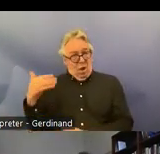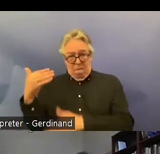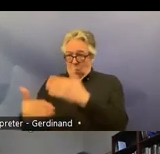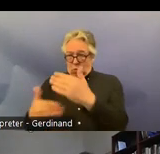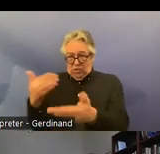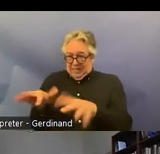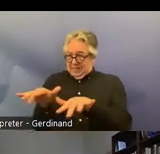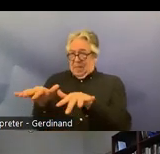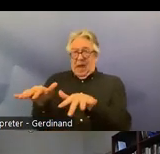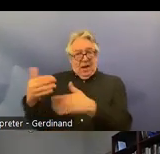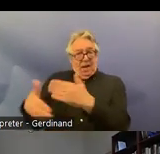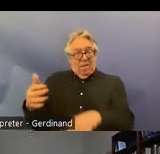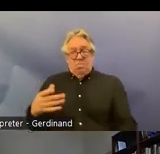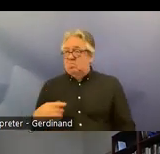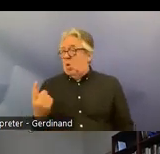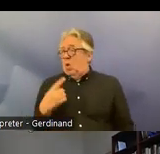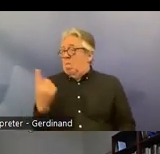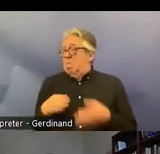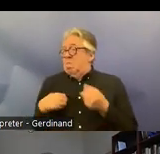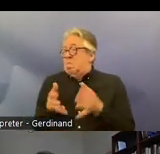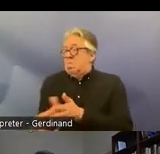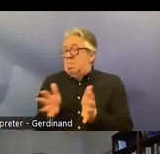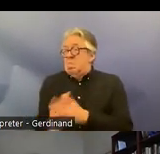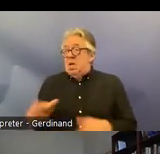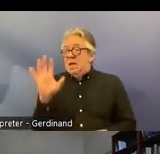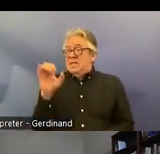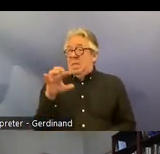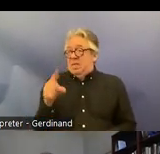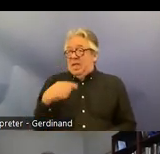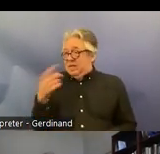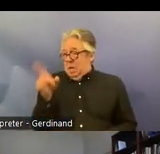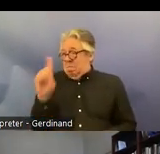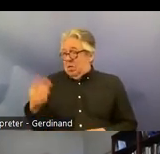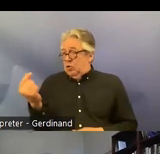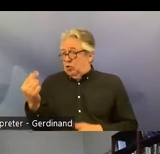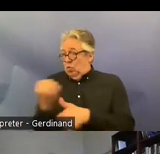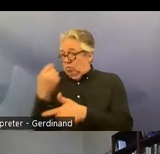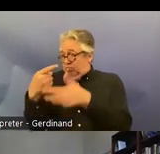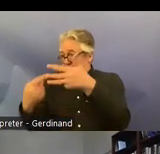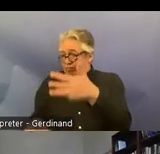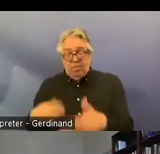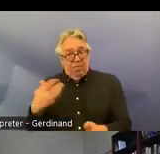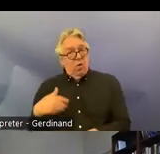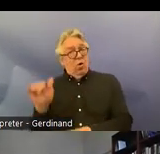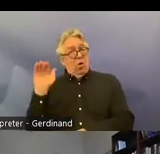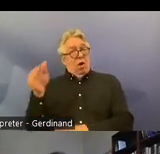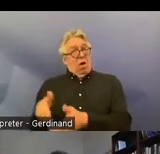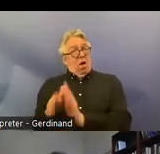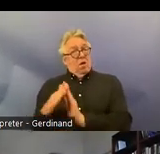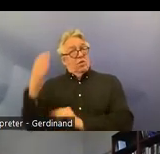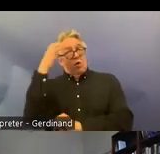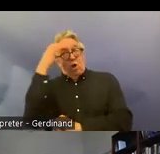think the crpd requires in these areas and calling on government and further um